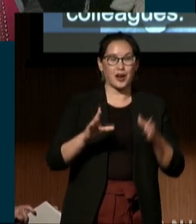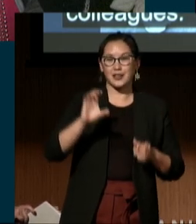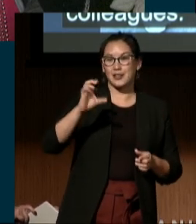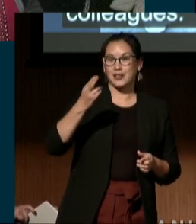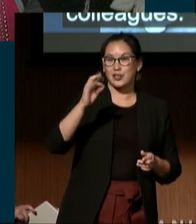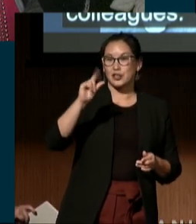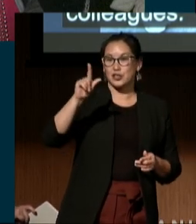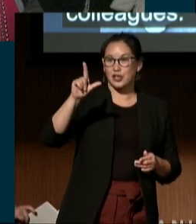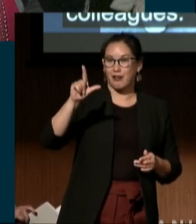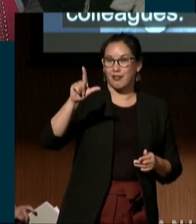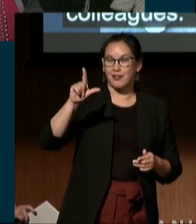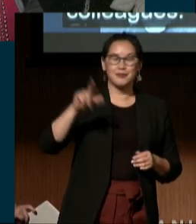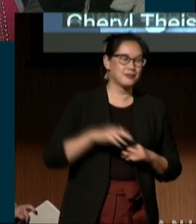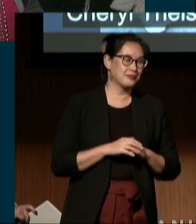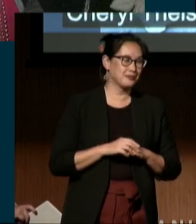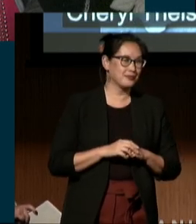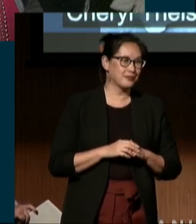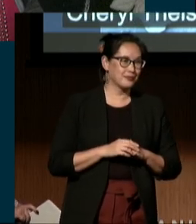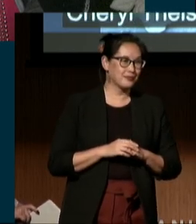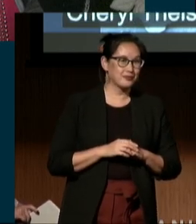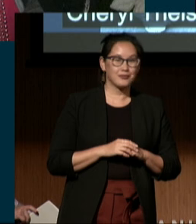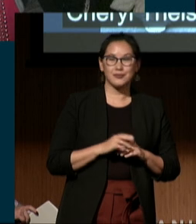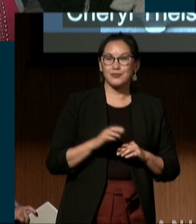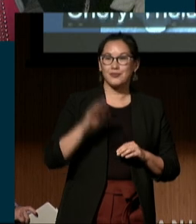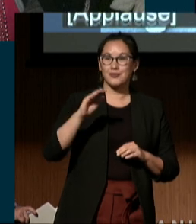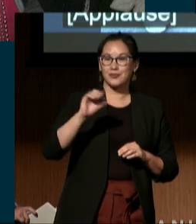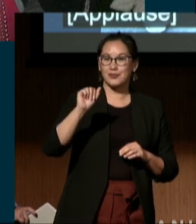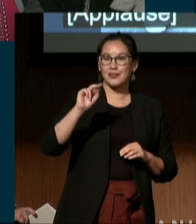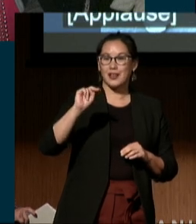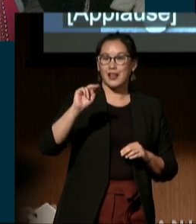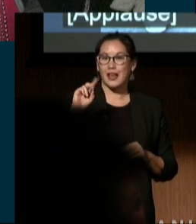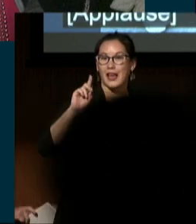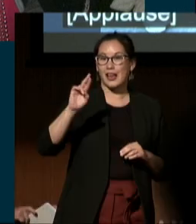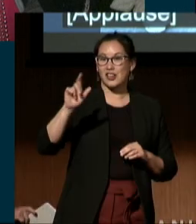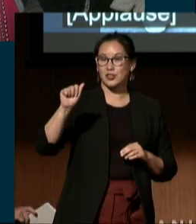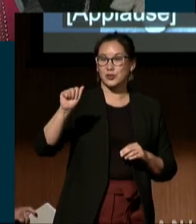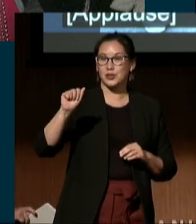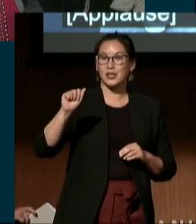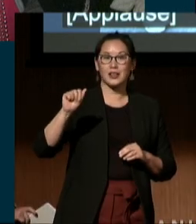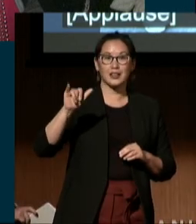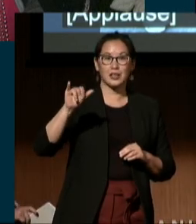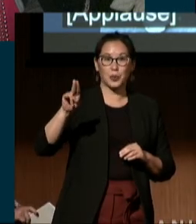(audience applauding) Andrea Yu, the new Mrs. Yu,